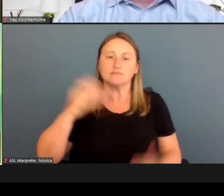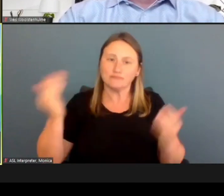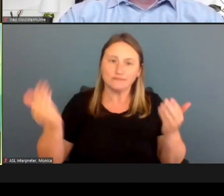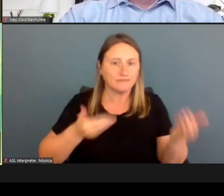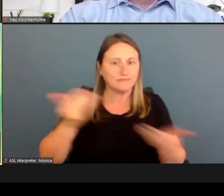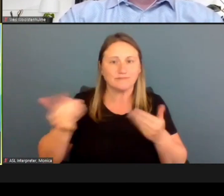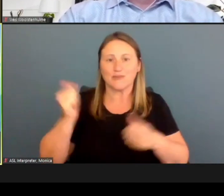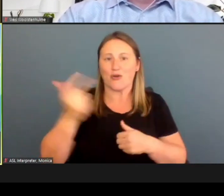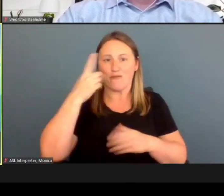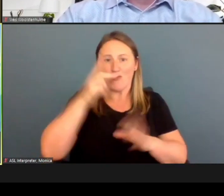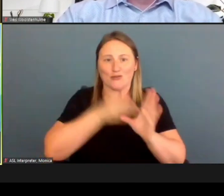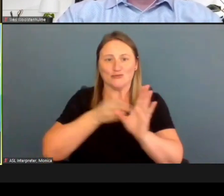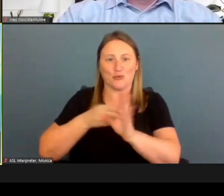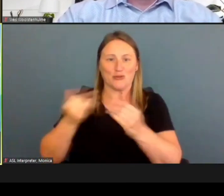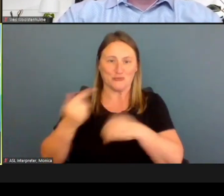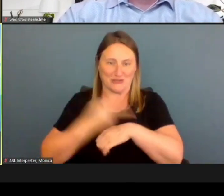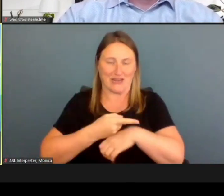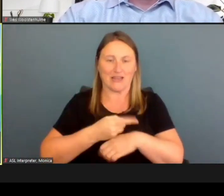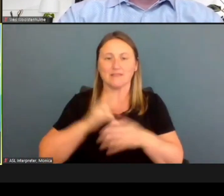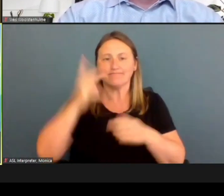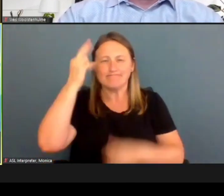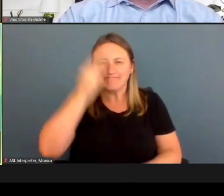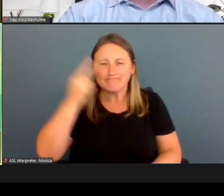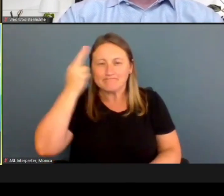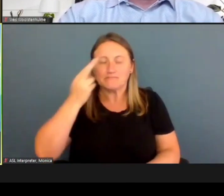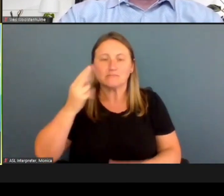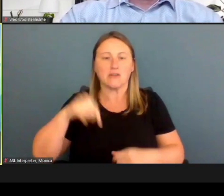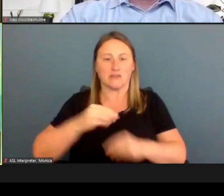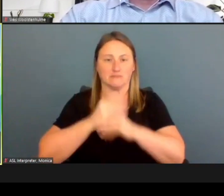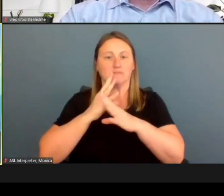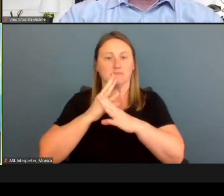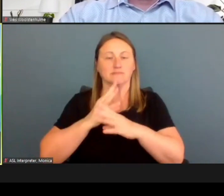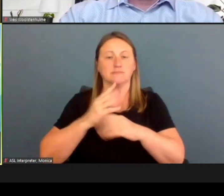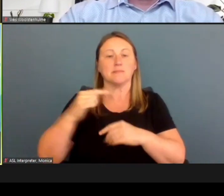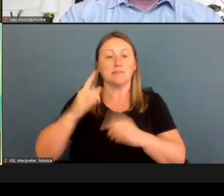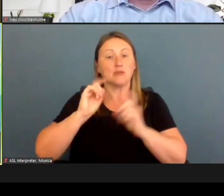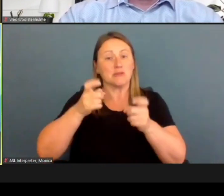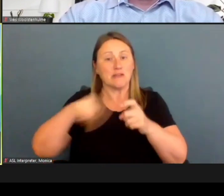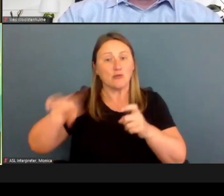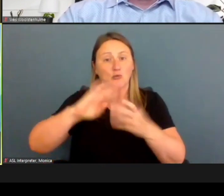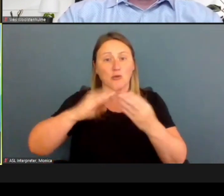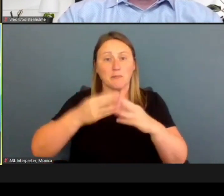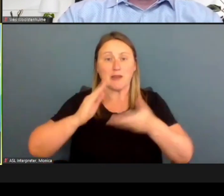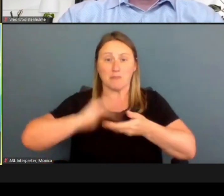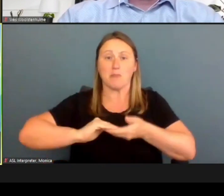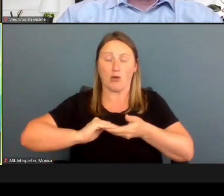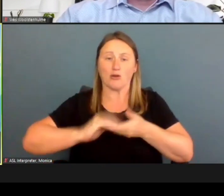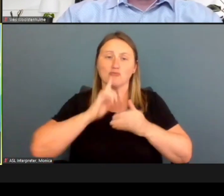The purpose of today's webinar is to give you our community partners a demonstration of the ePASS portal